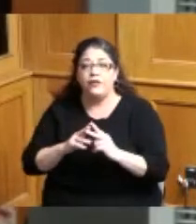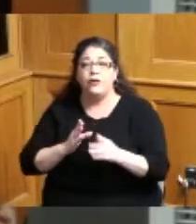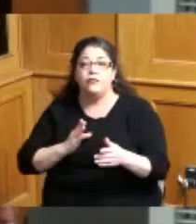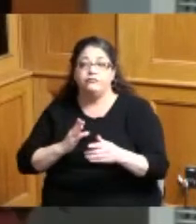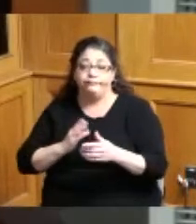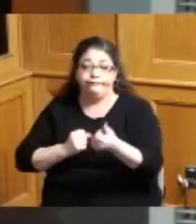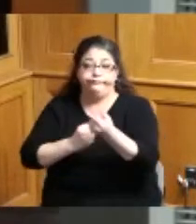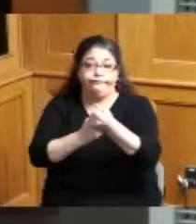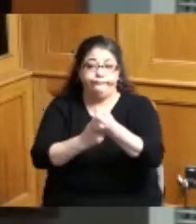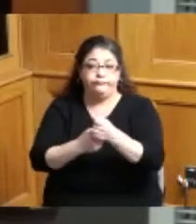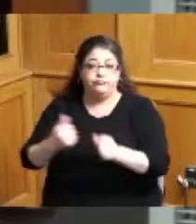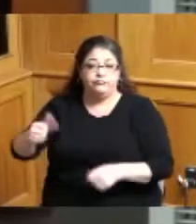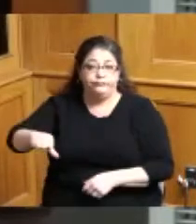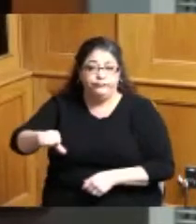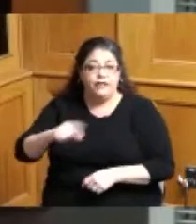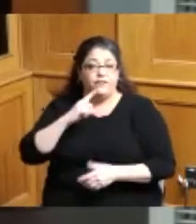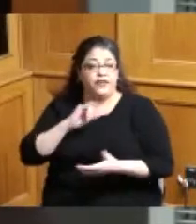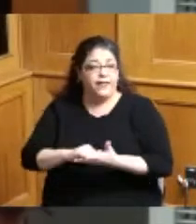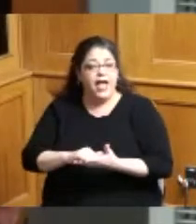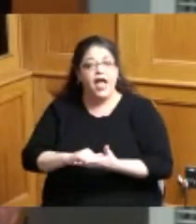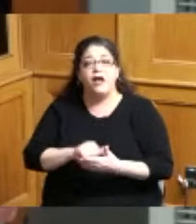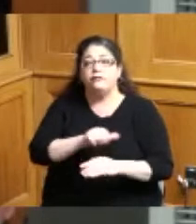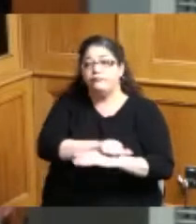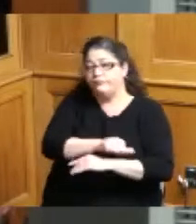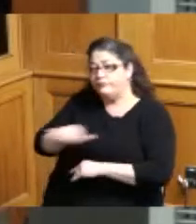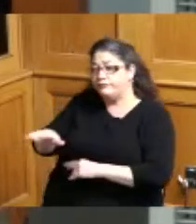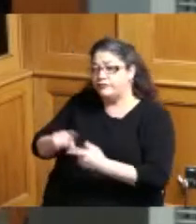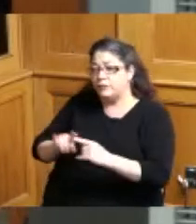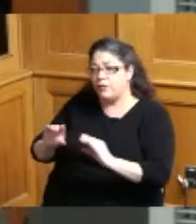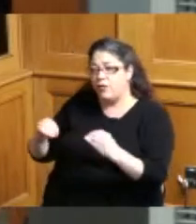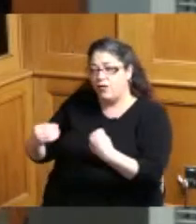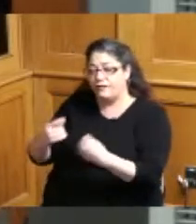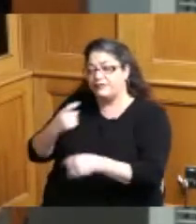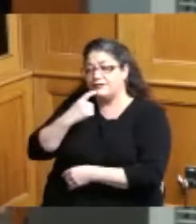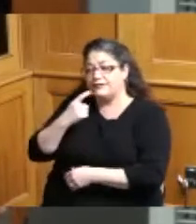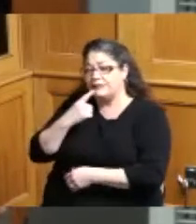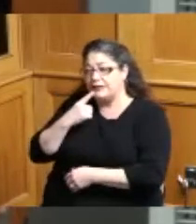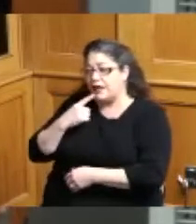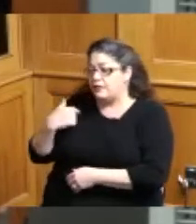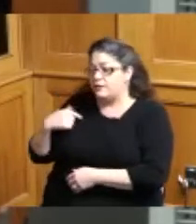the township law director sent correspondence to this office stating that the township would not